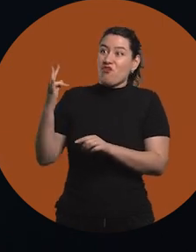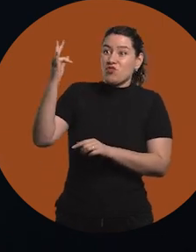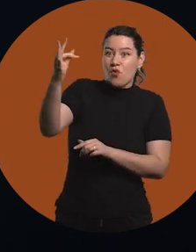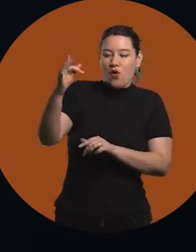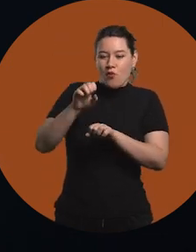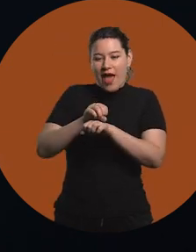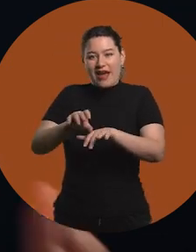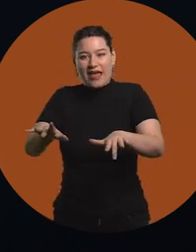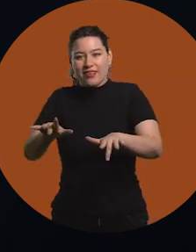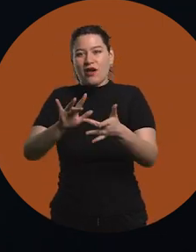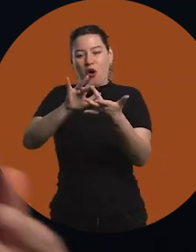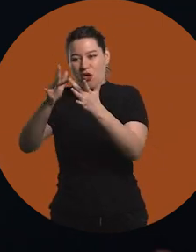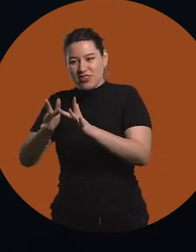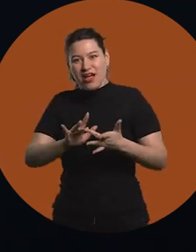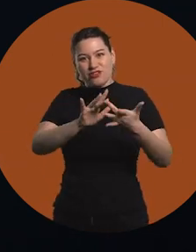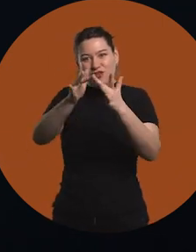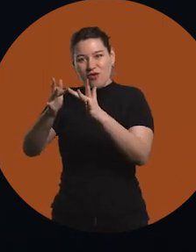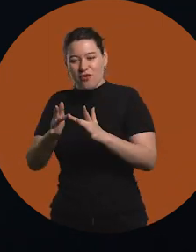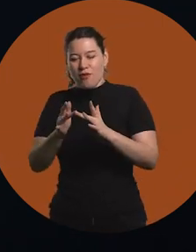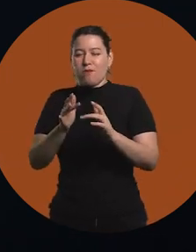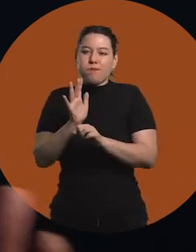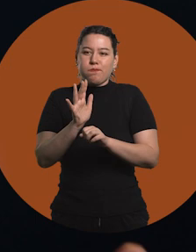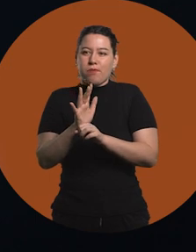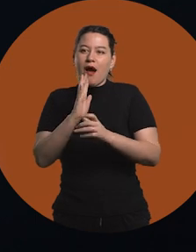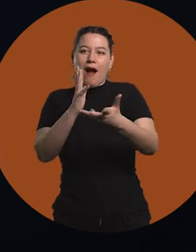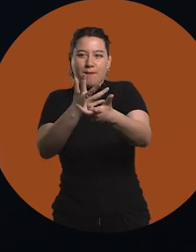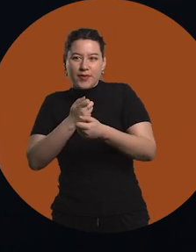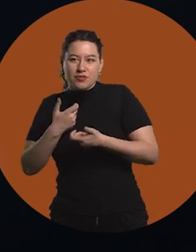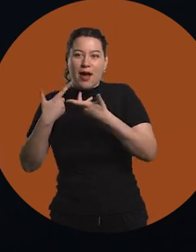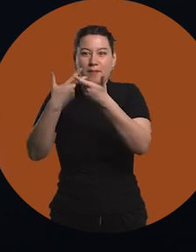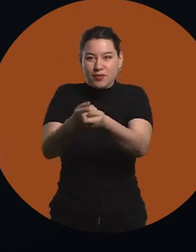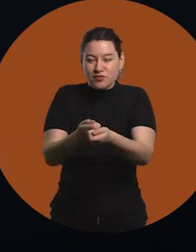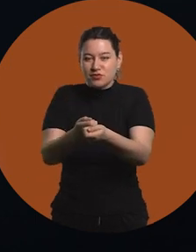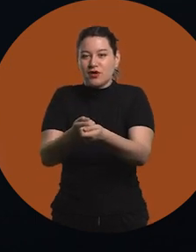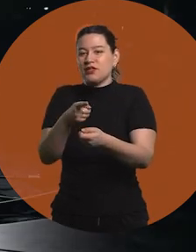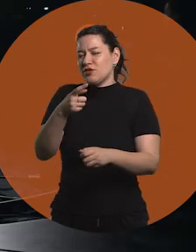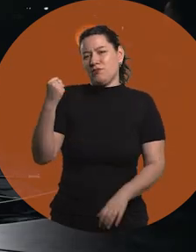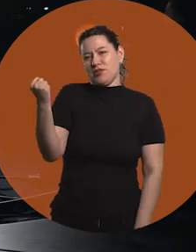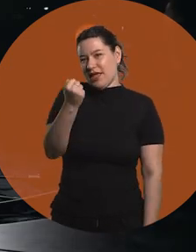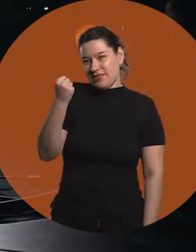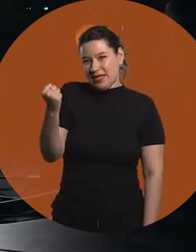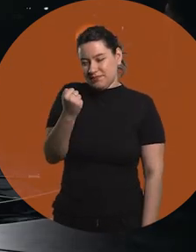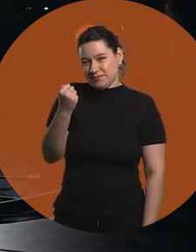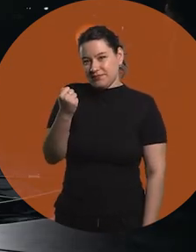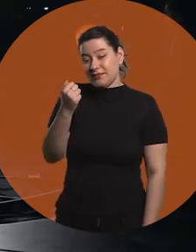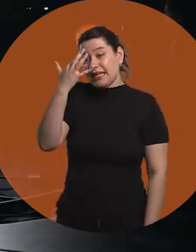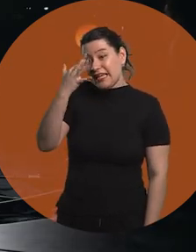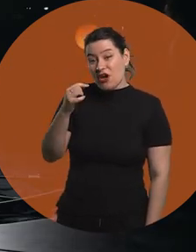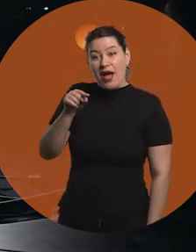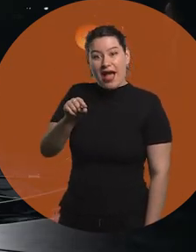a network of contacts, of people, offering contention and support is super important.